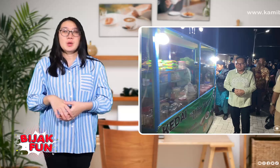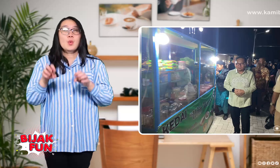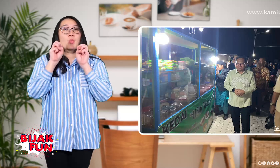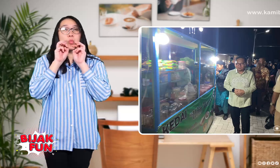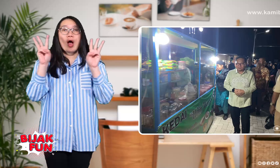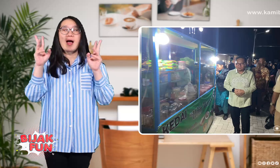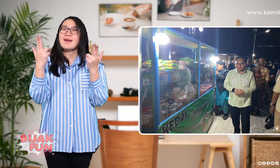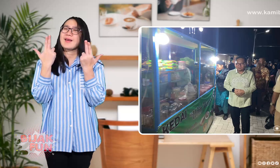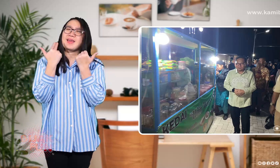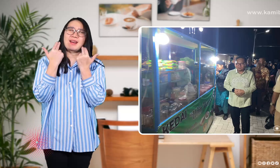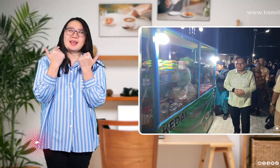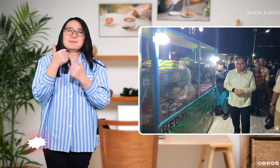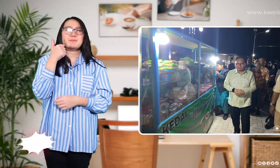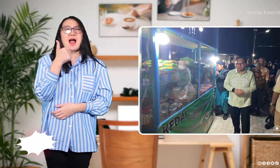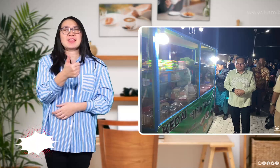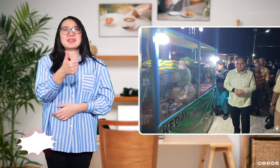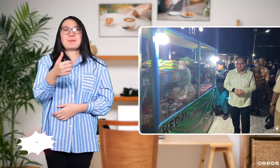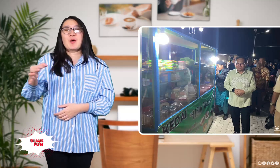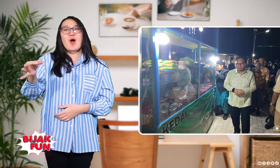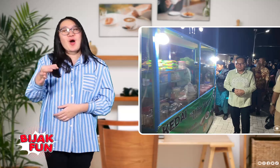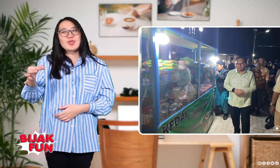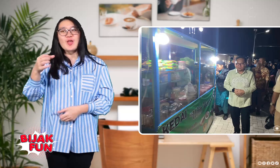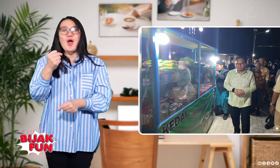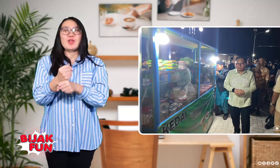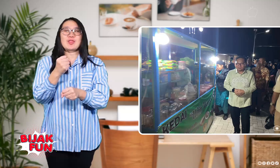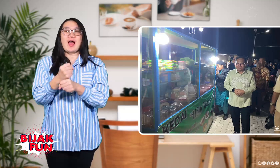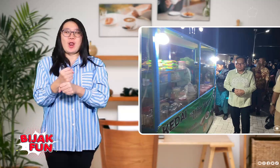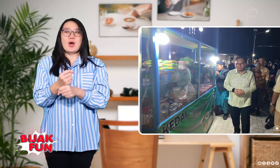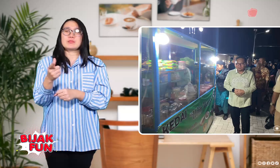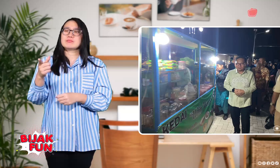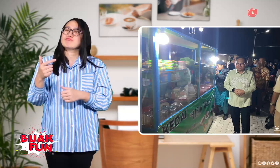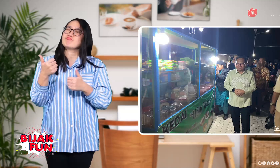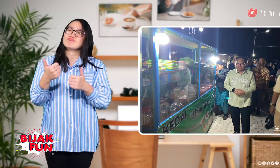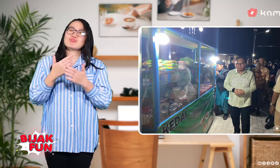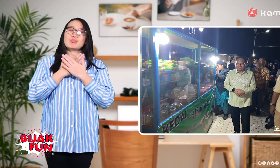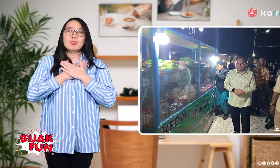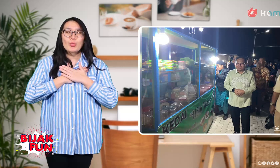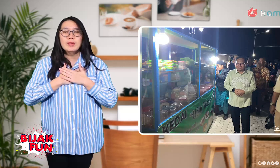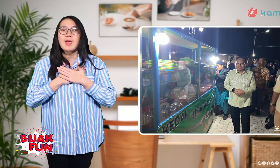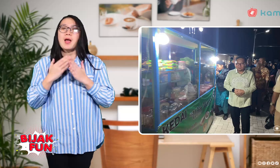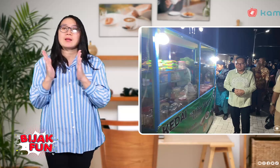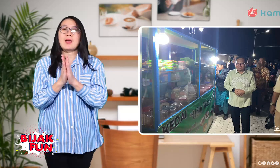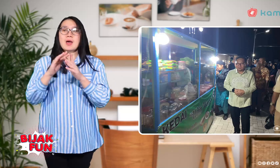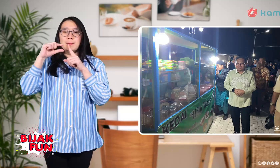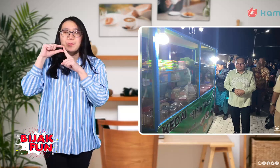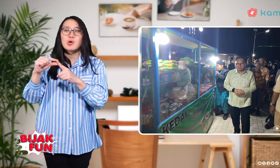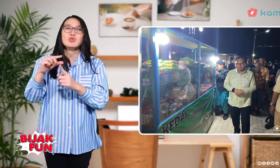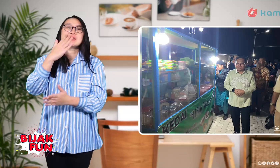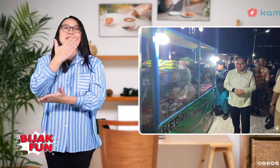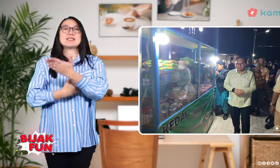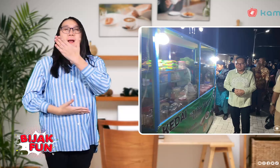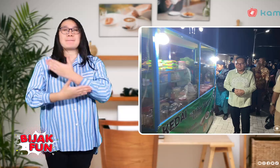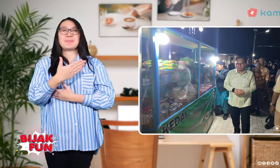Wow, the city of Gorontalo is cool and great very noble and caring about Disabilities.